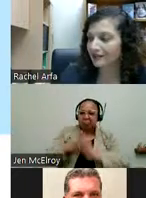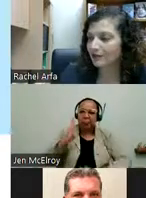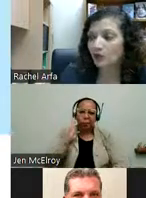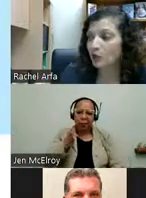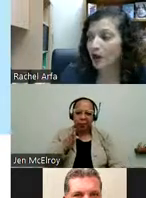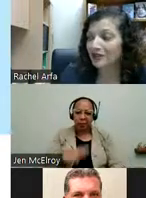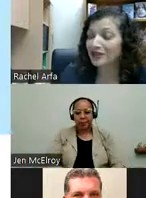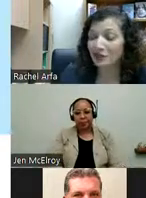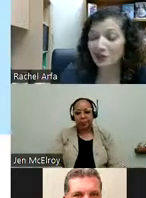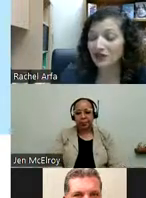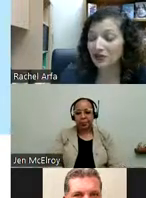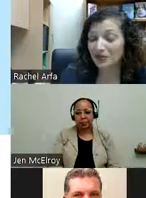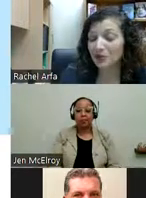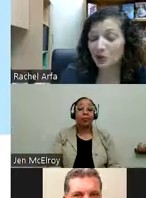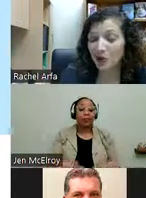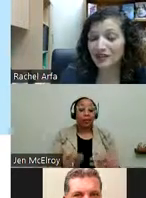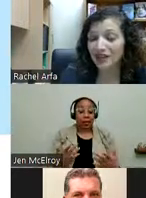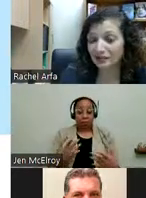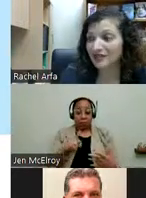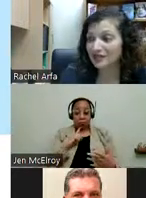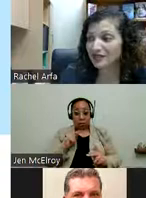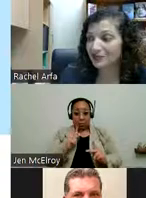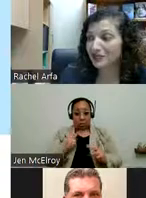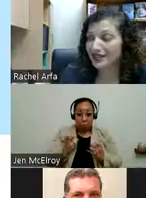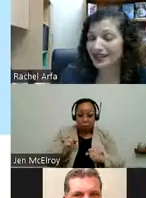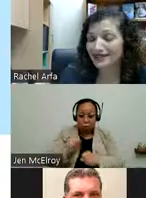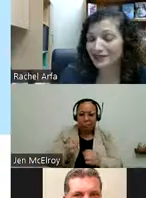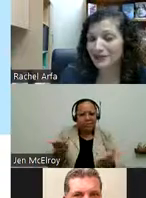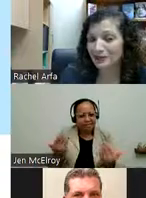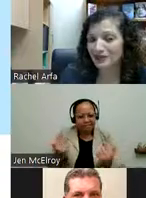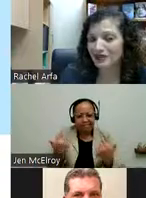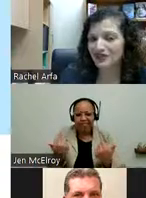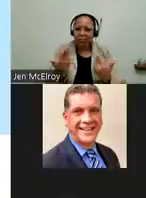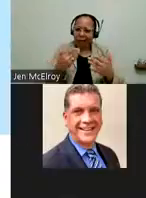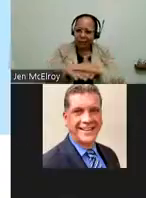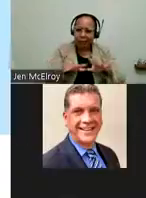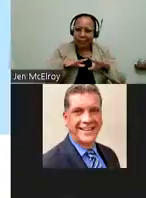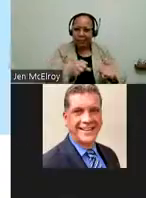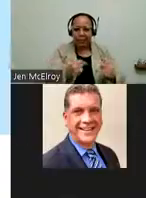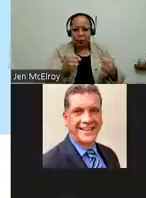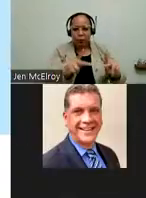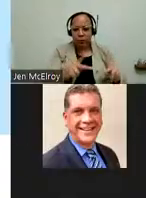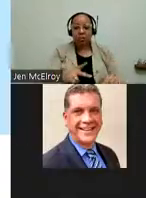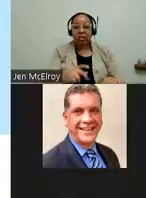really going to go up from here. I want to commend the people who want jobs and to be able to access opportunities, career opportunities,